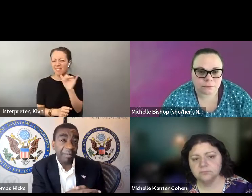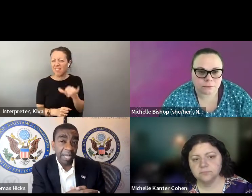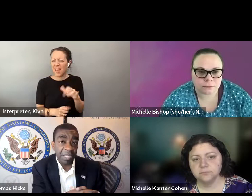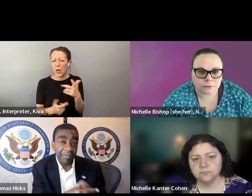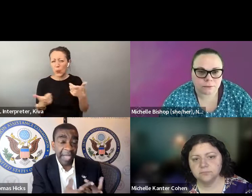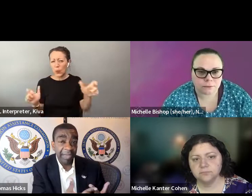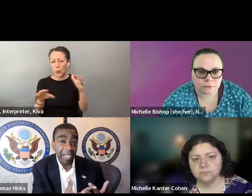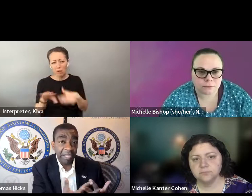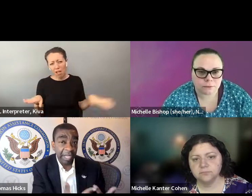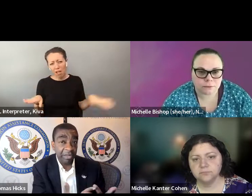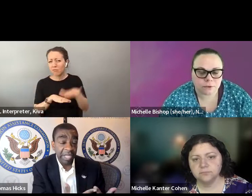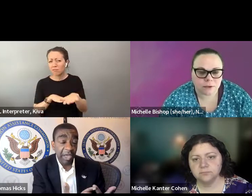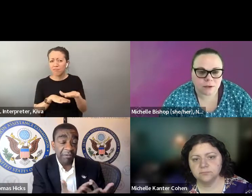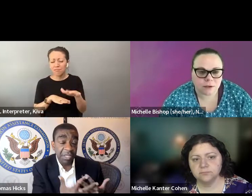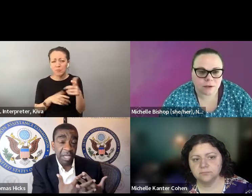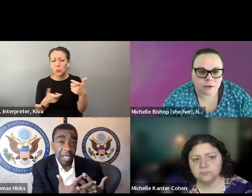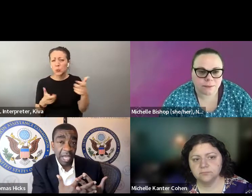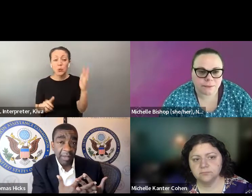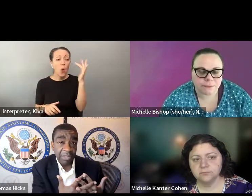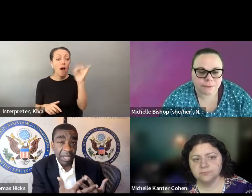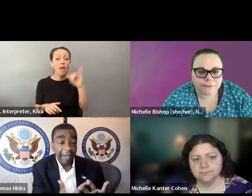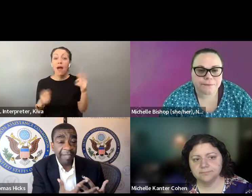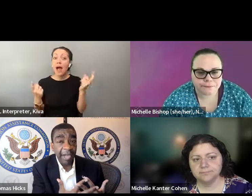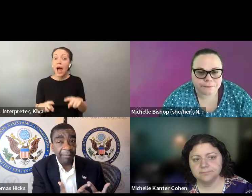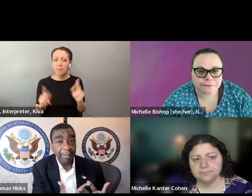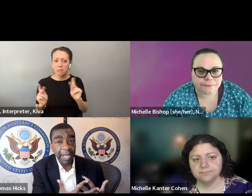privately. And that was a huge step forward. And I